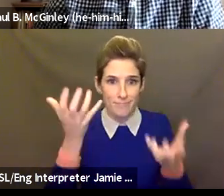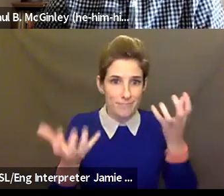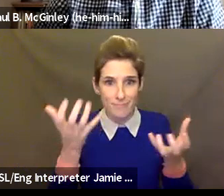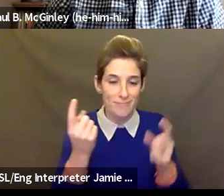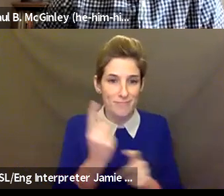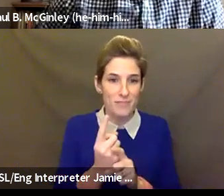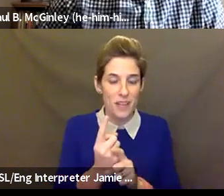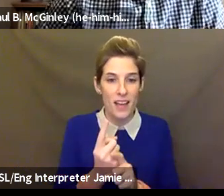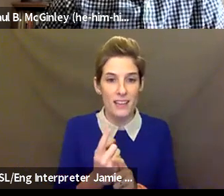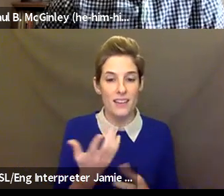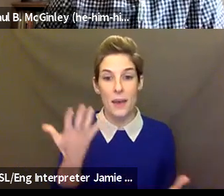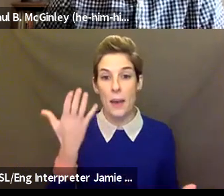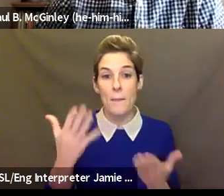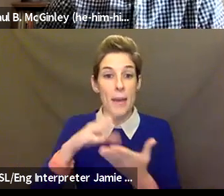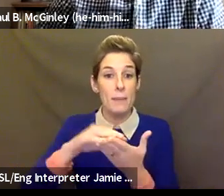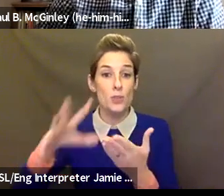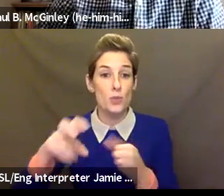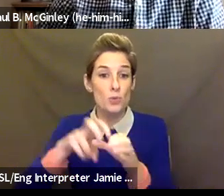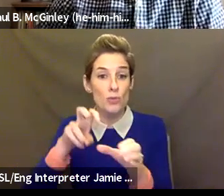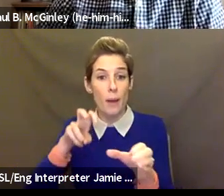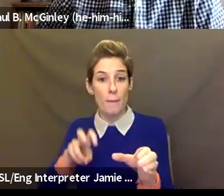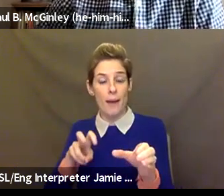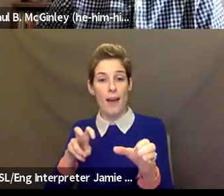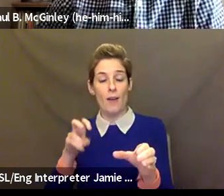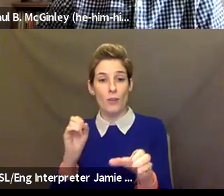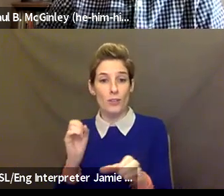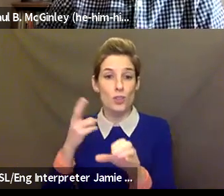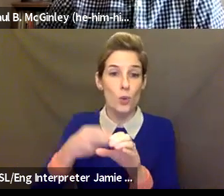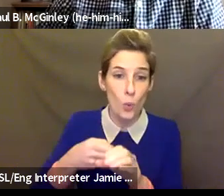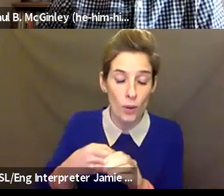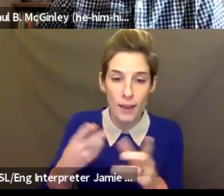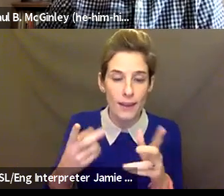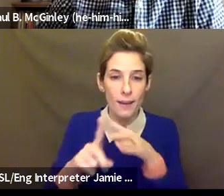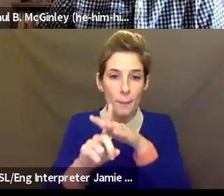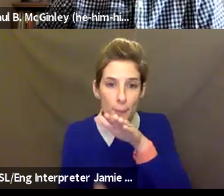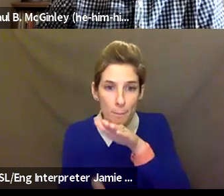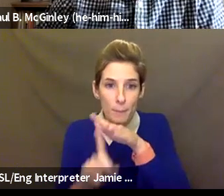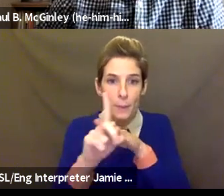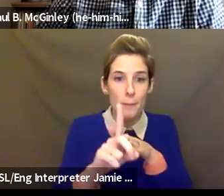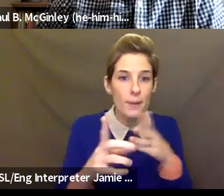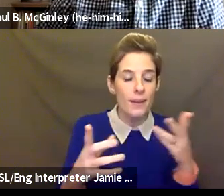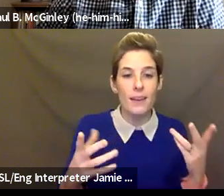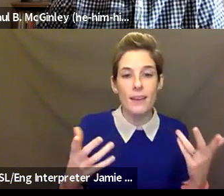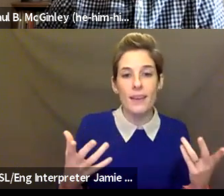that may have dropped out or someone else that has dropped out. And we all can miss it, even though you have an assistant and that's what they're doing. Something else is